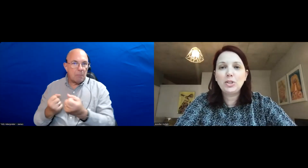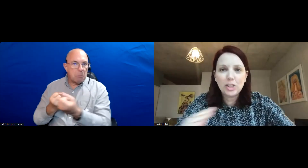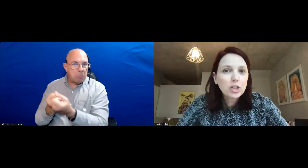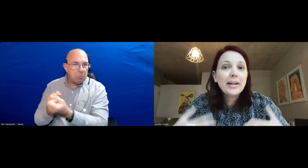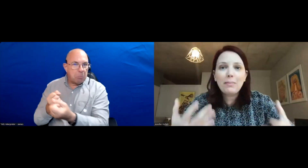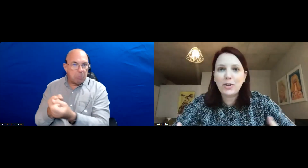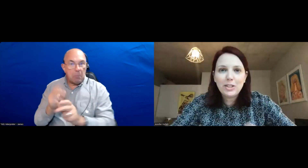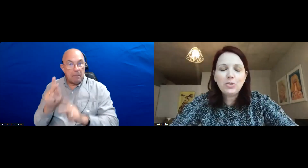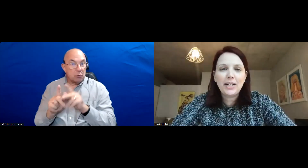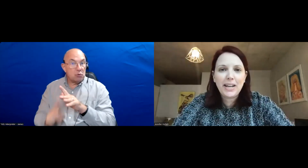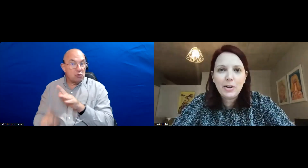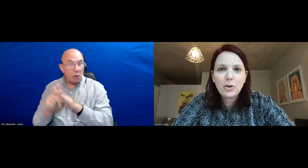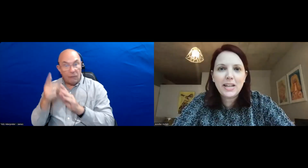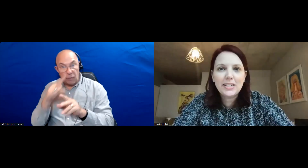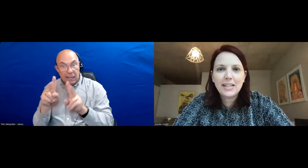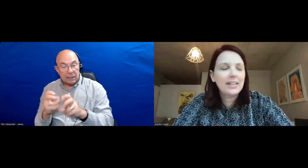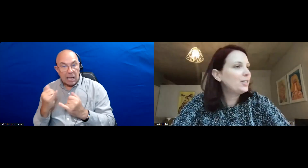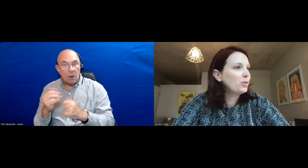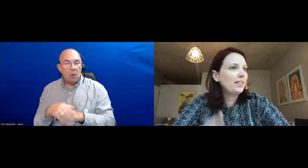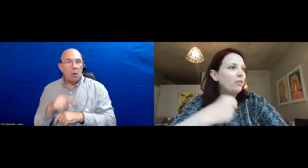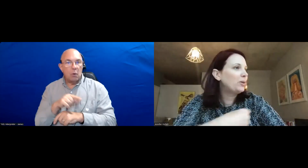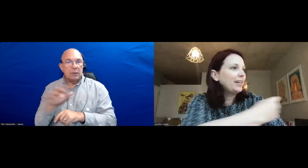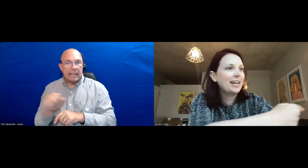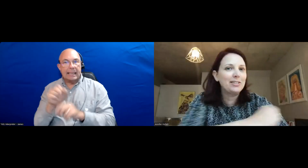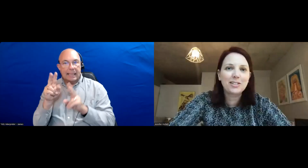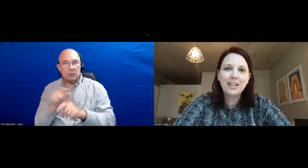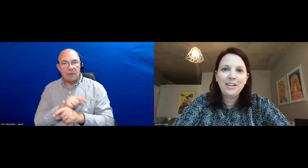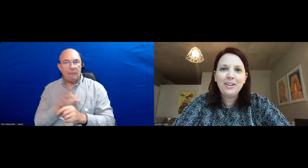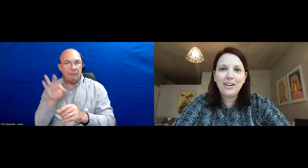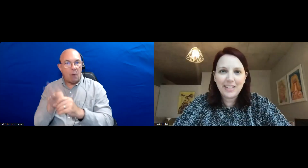People just showing up for an issue and or they take an issue they voted against own